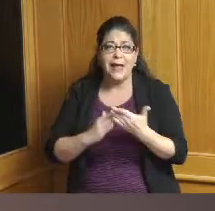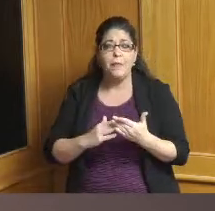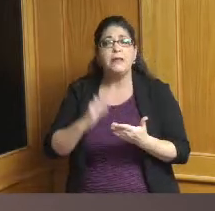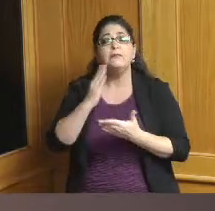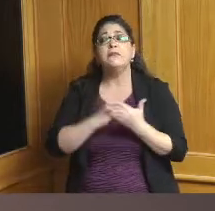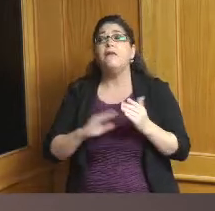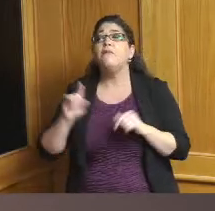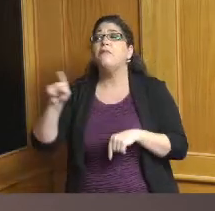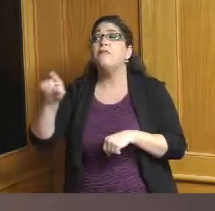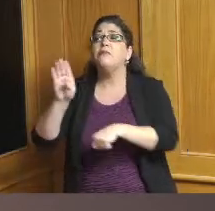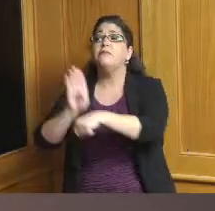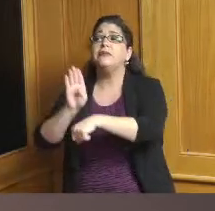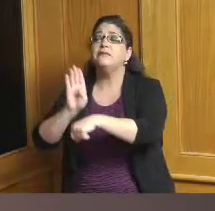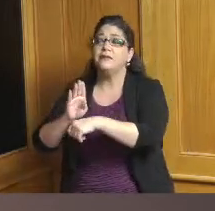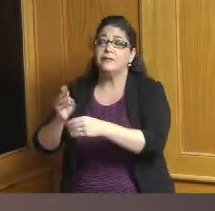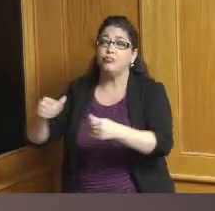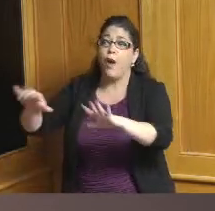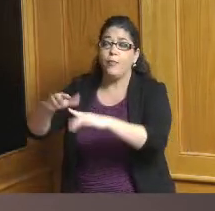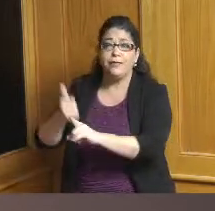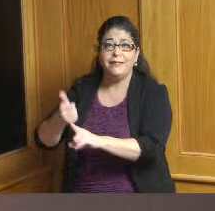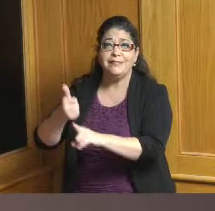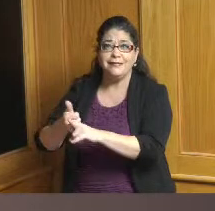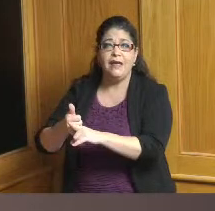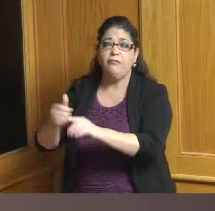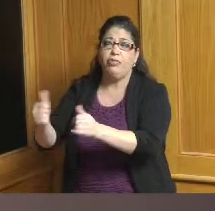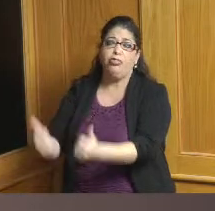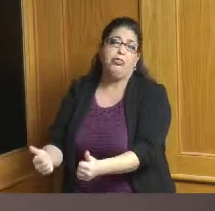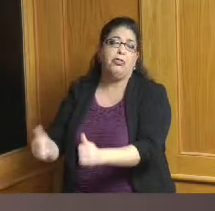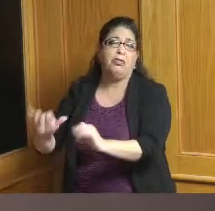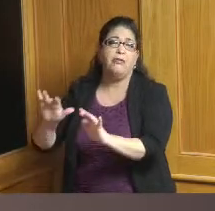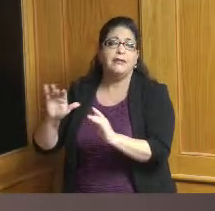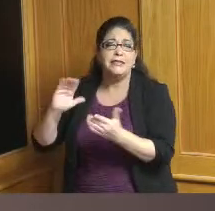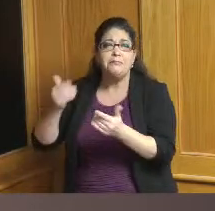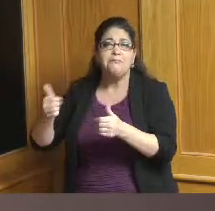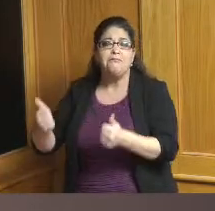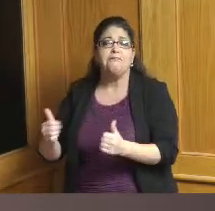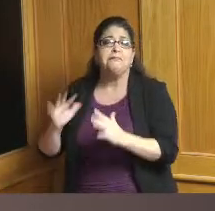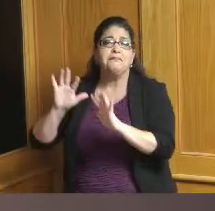properties as Harry knows I bring it up to him every time we talk about the suds every year every